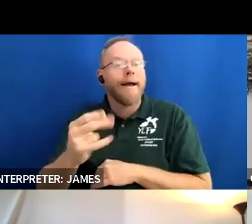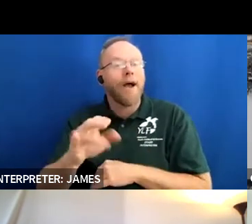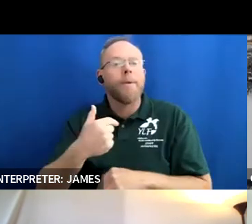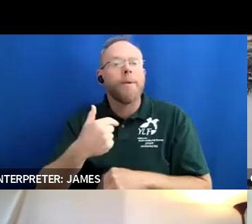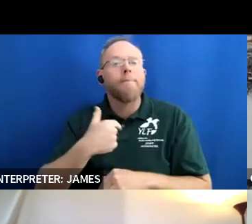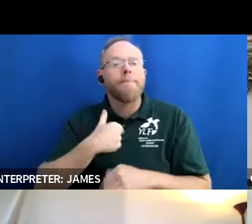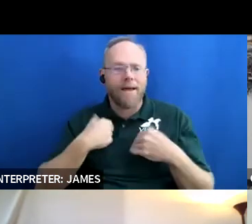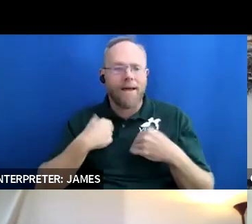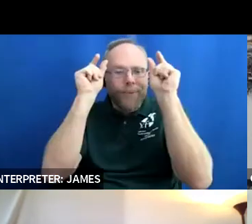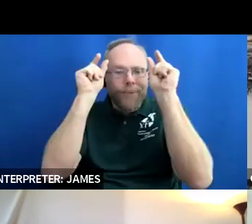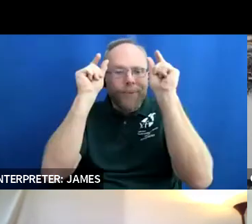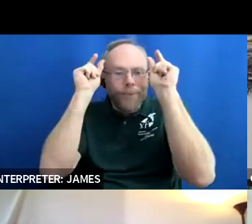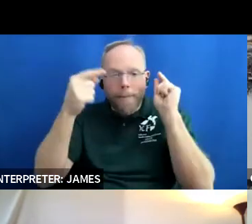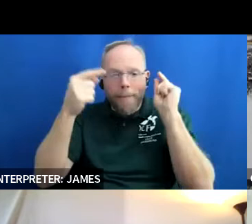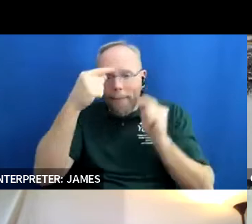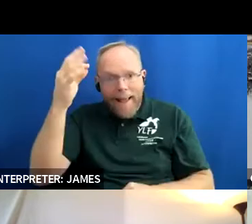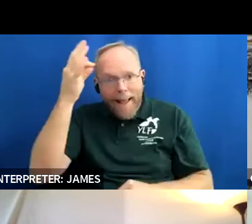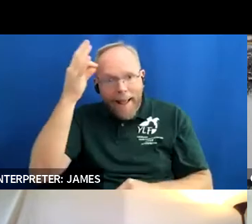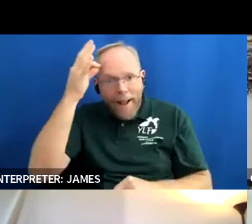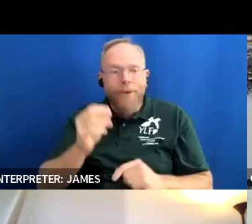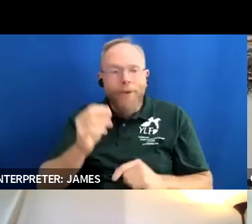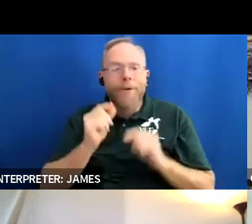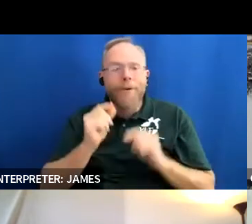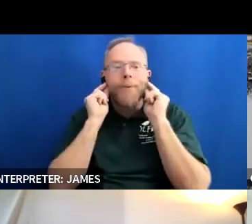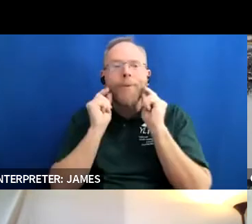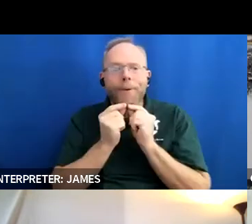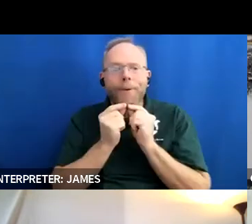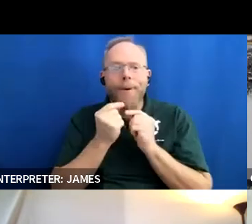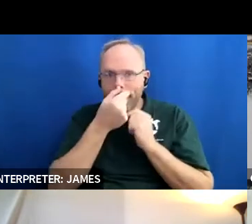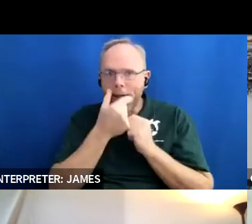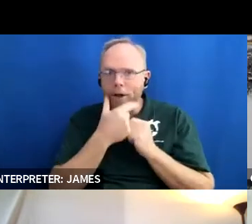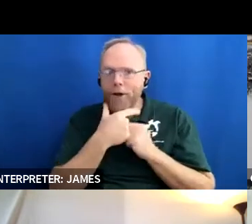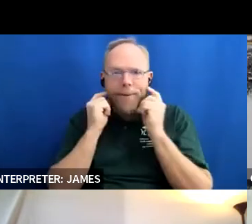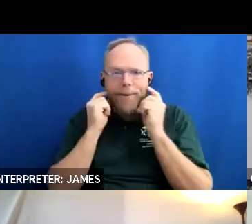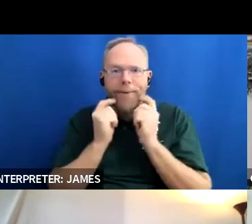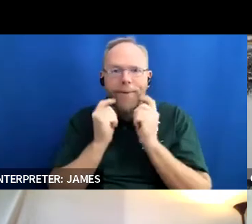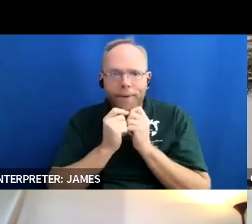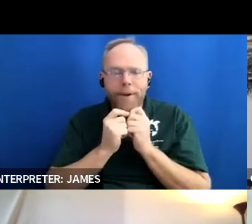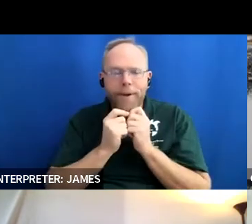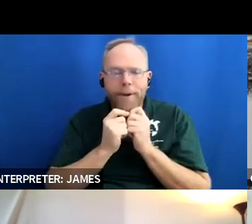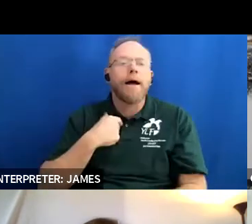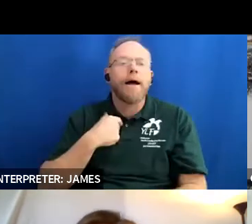and a short black beard i use heat pronouns and i'm wearing a bright green shirt okay you did